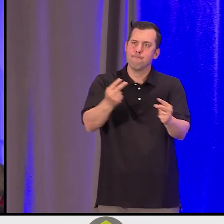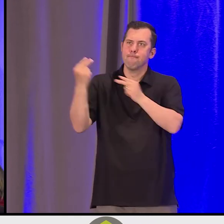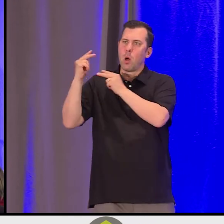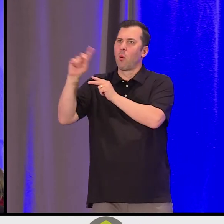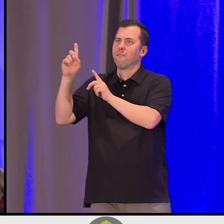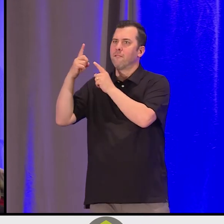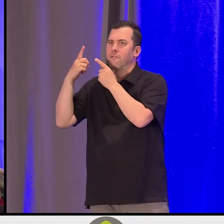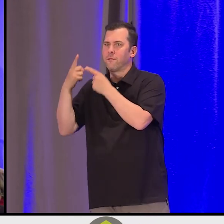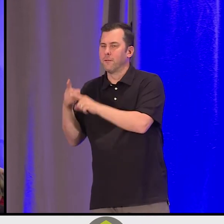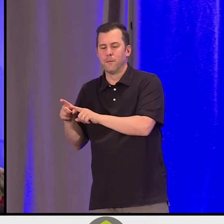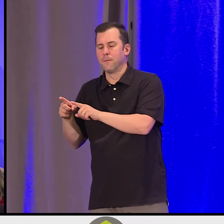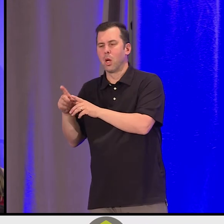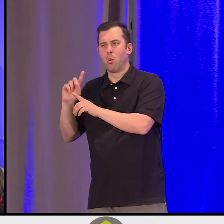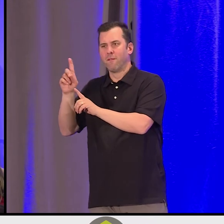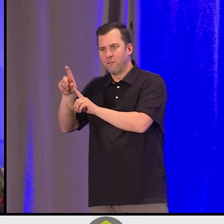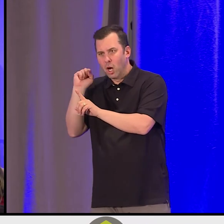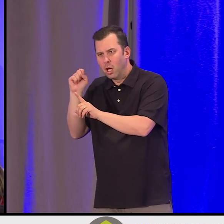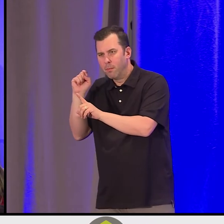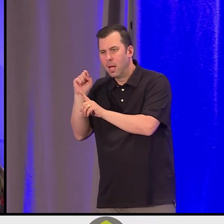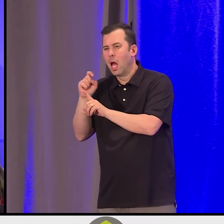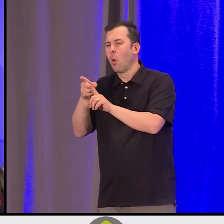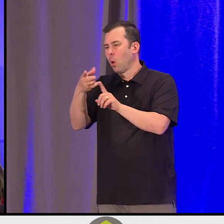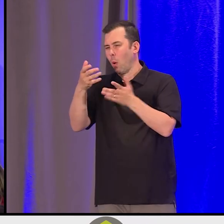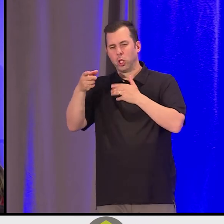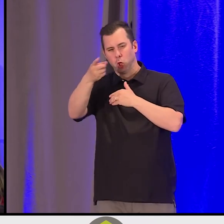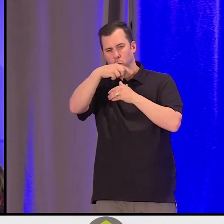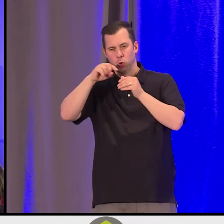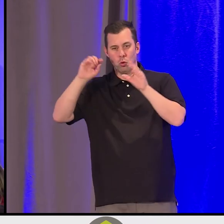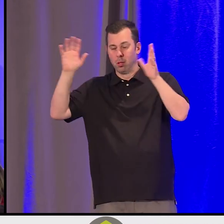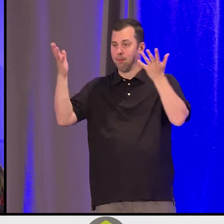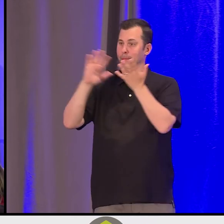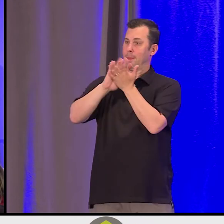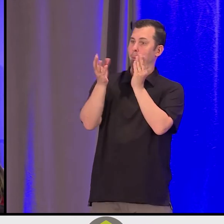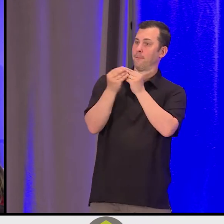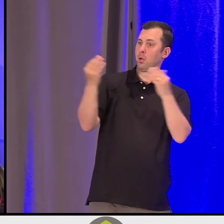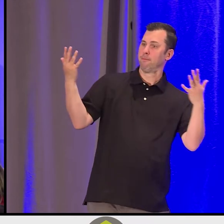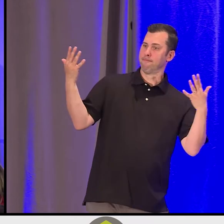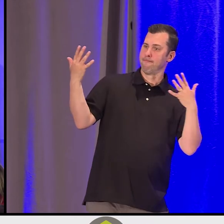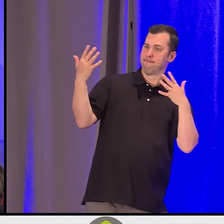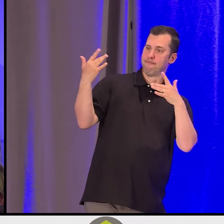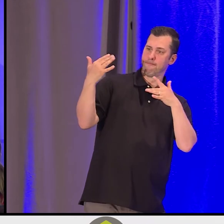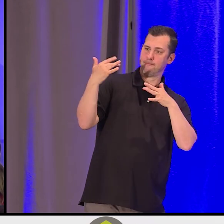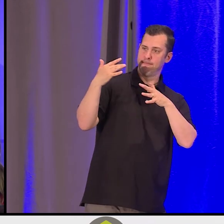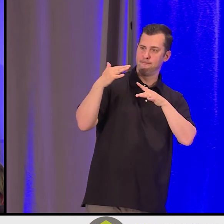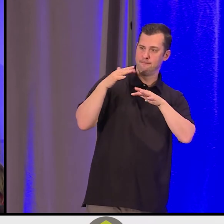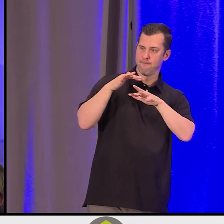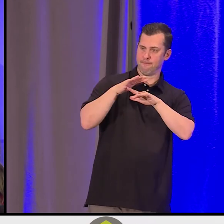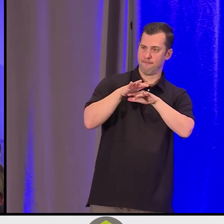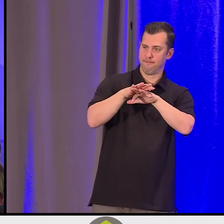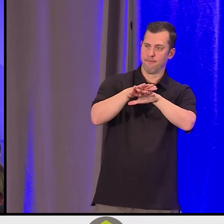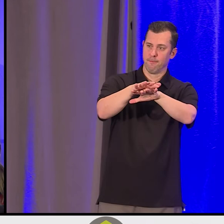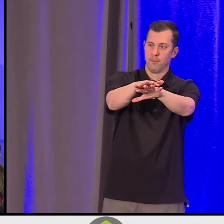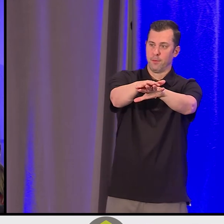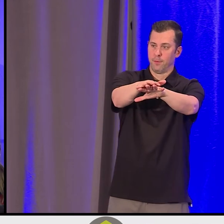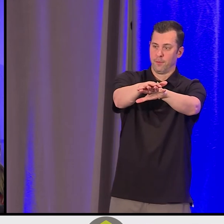which is to arrive at a more cohesive, historical, integrated narrative. What we did is we paused.